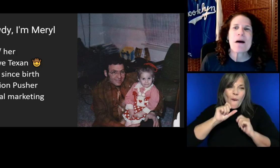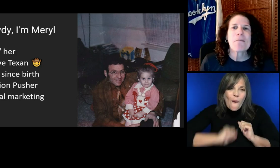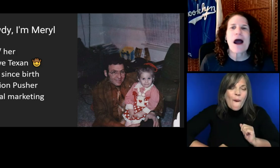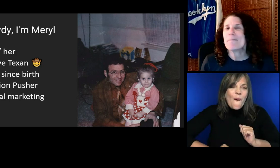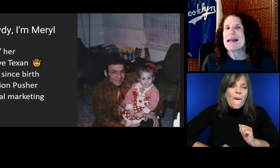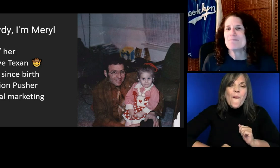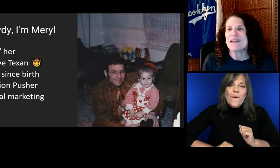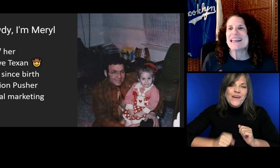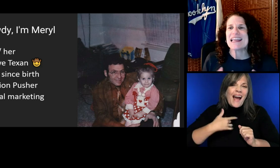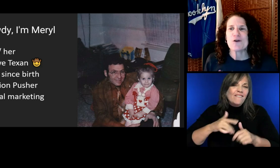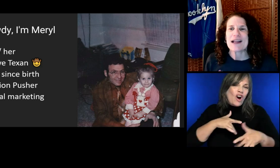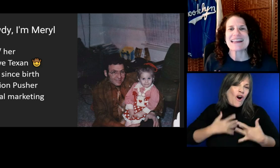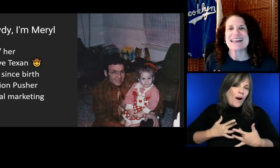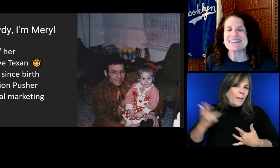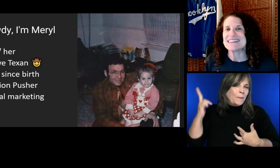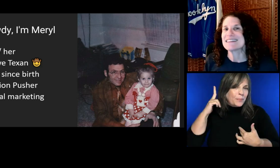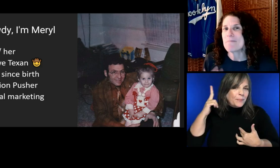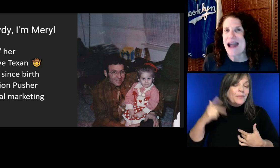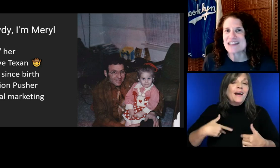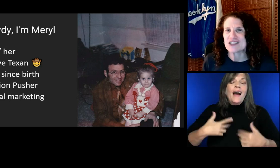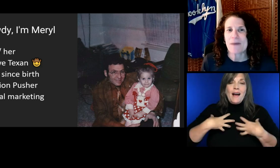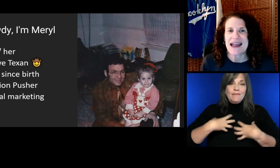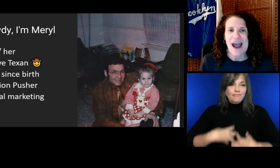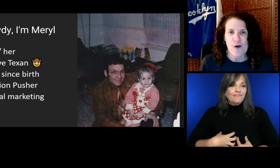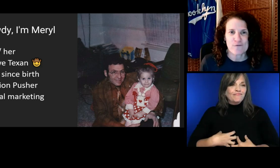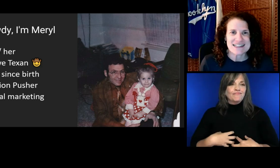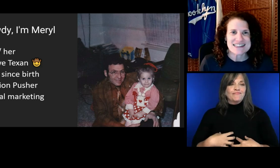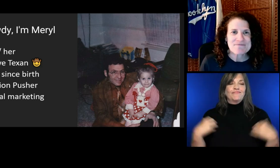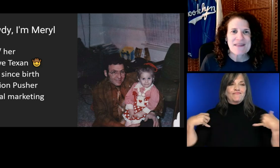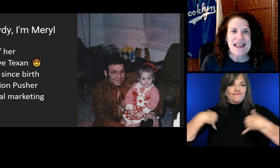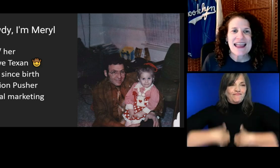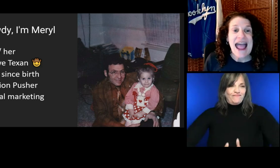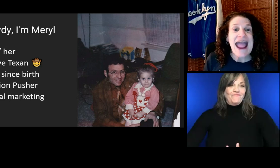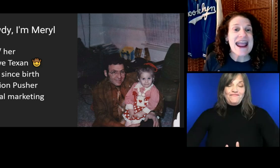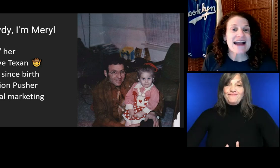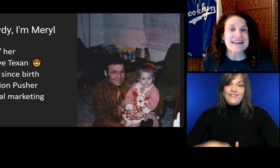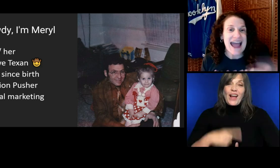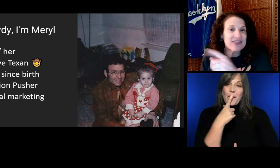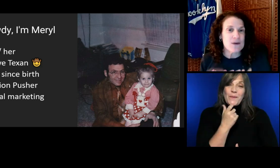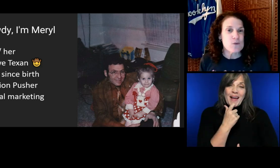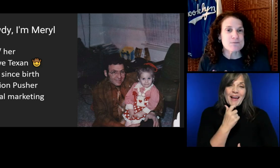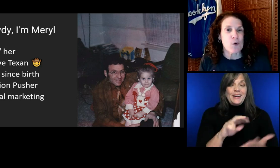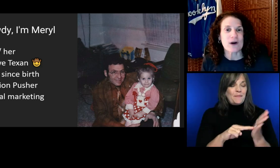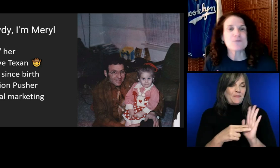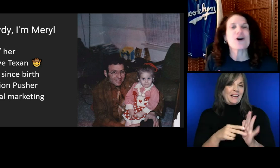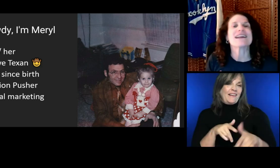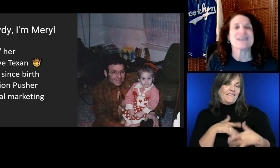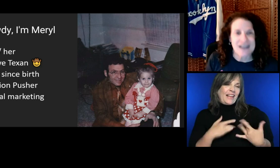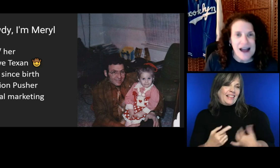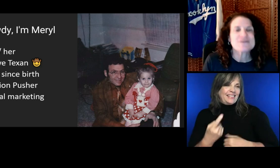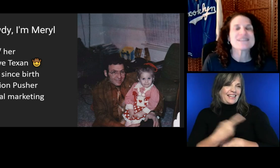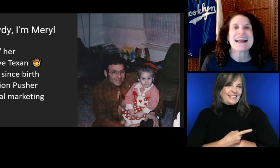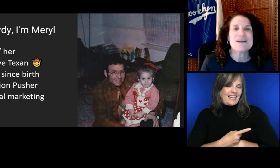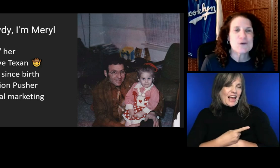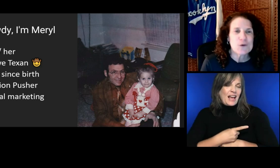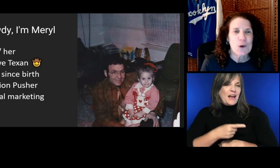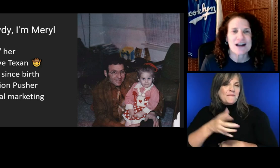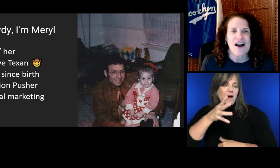My mom made me hearing aid cases to match my outfits. And Kathy was born and bred in Upstate New York.